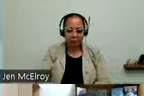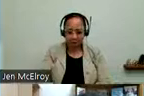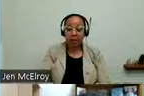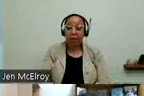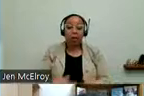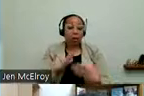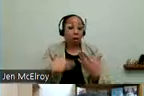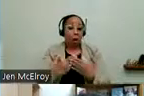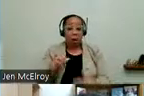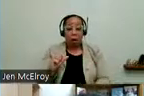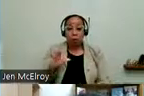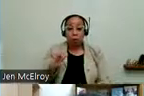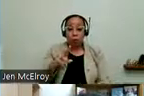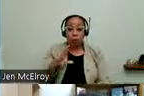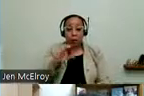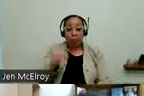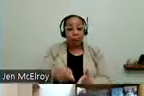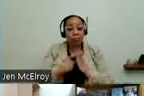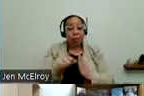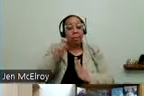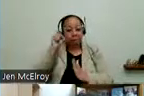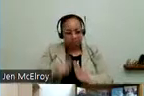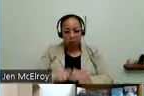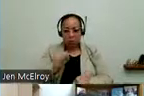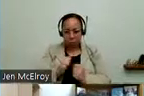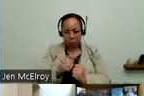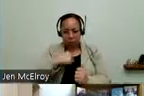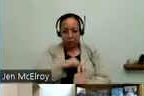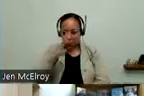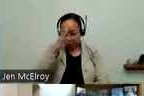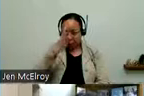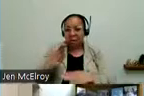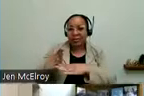are required to work with -- develop a shared accessible scooter program.